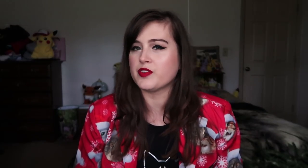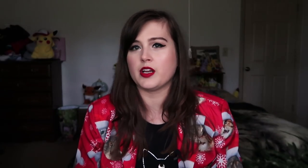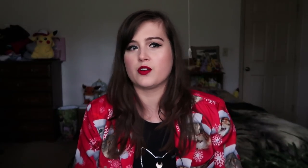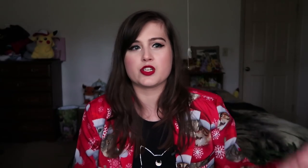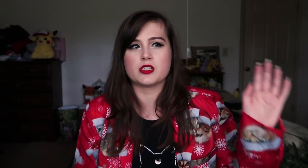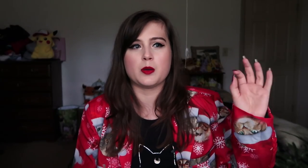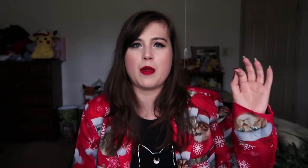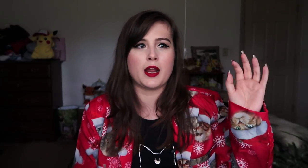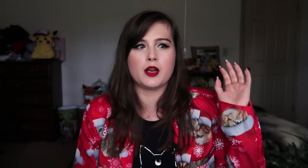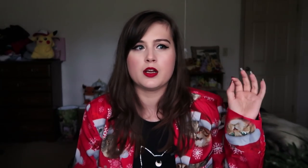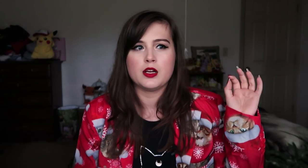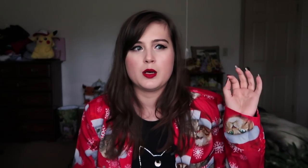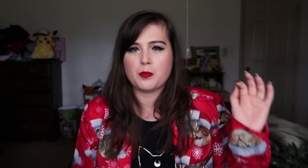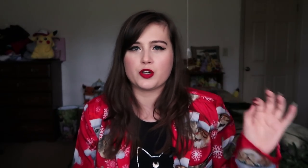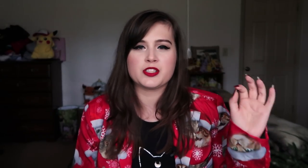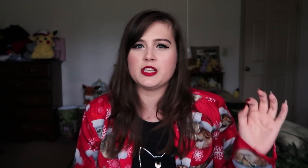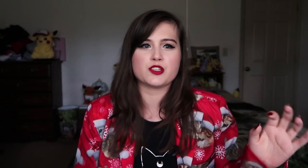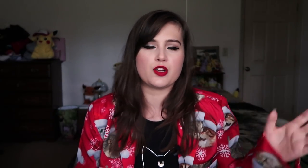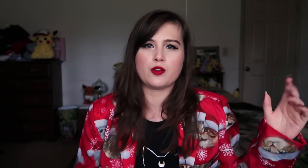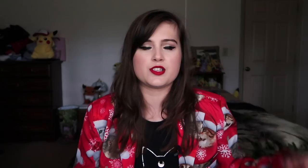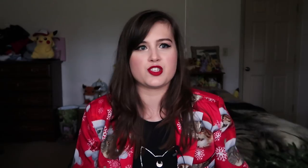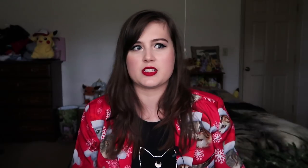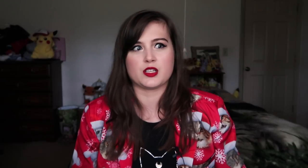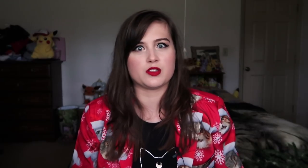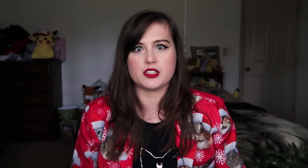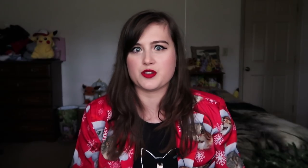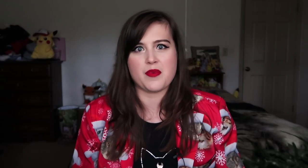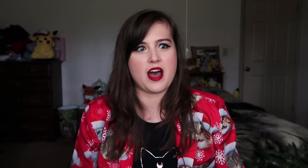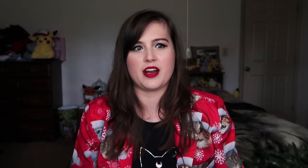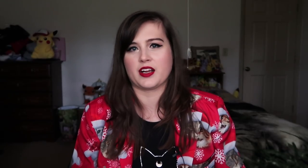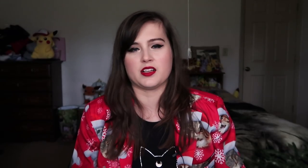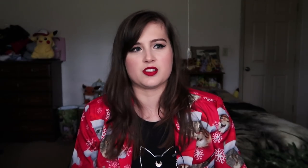You know, she's the main person in the show that's just, like, really dramatic